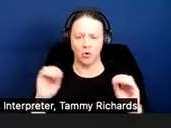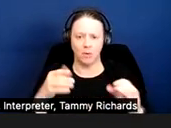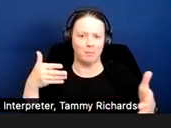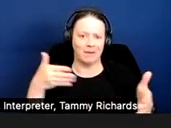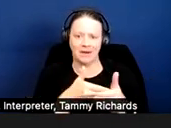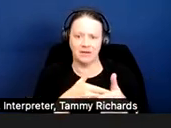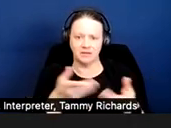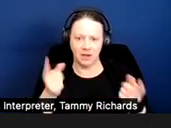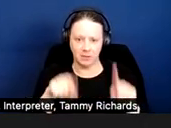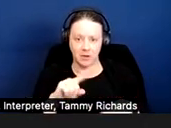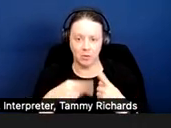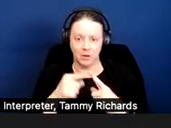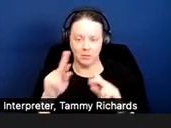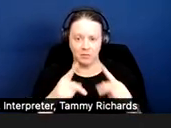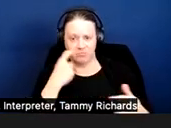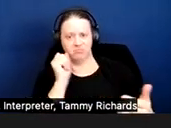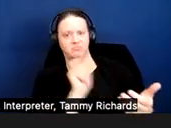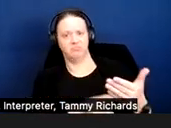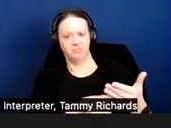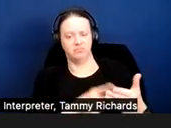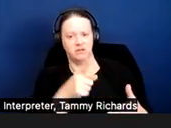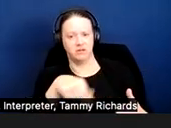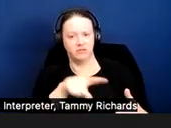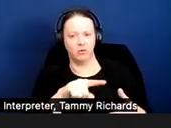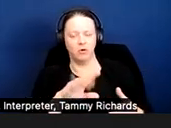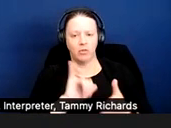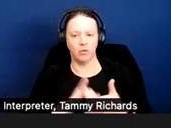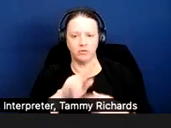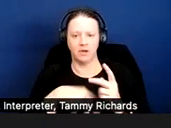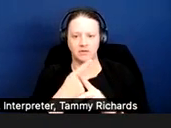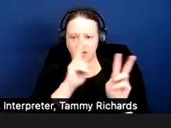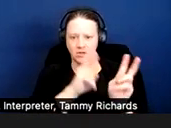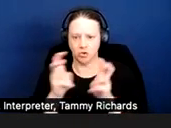on when people are being noticed for those types of issues or behaviors at their property.